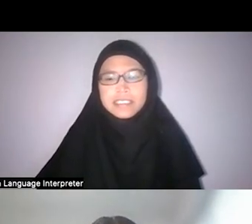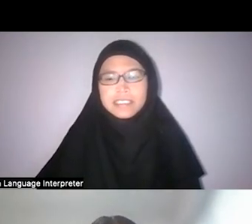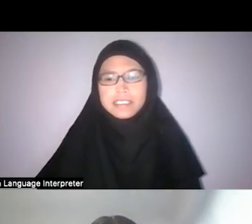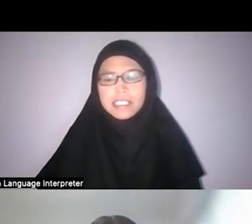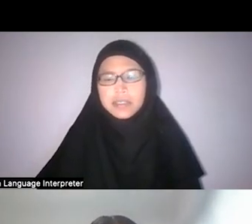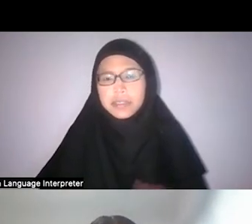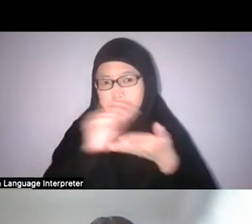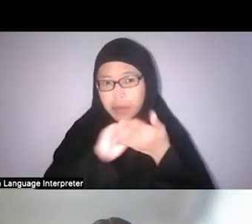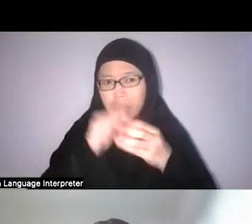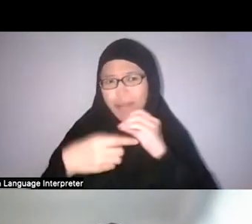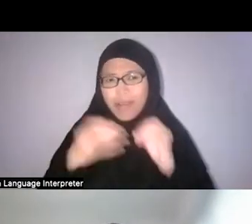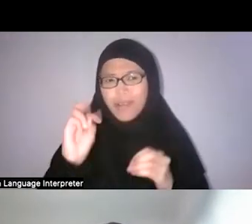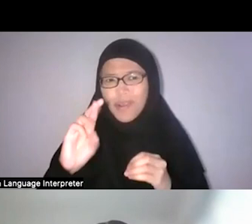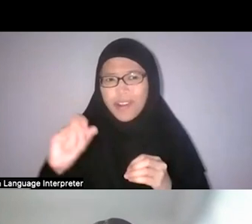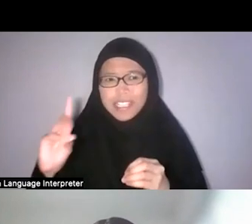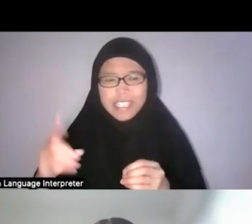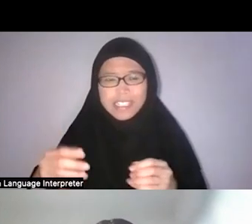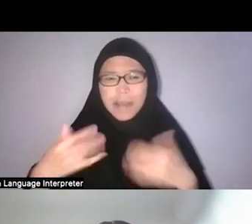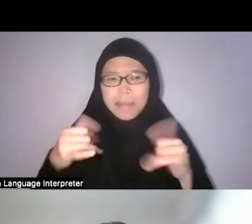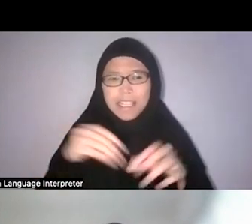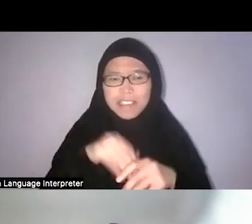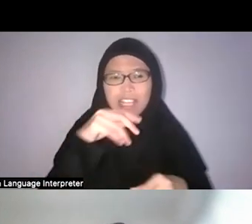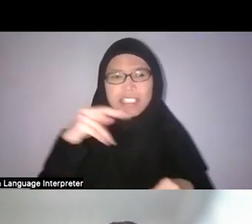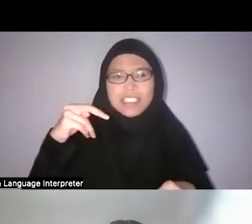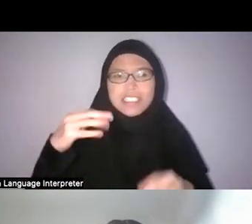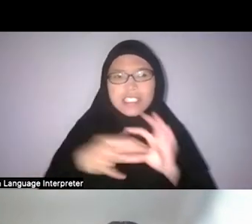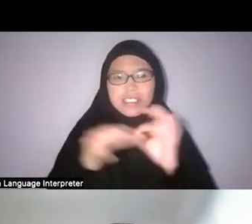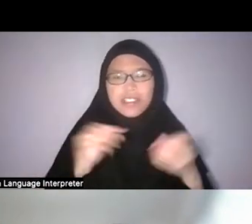play into that narrative of it being exotic